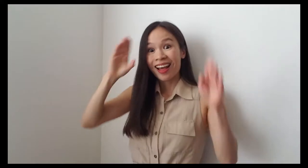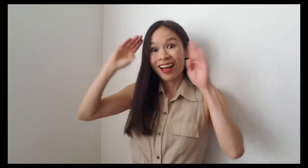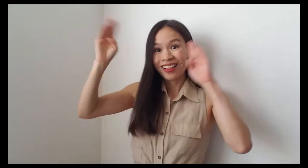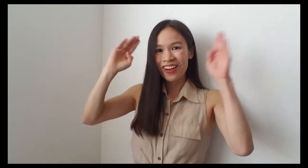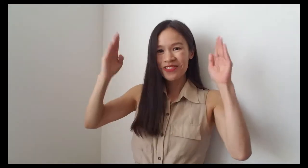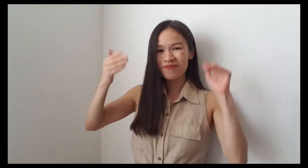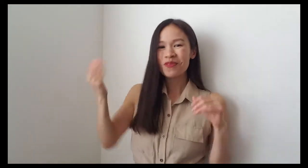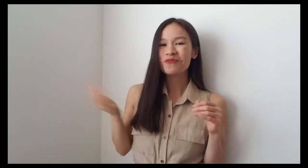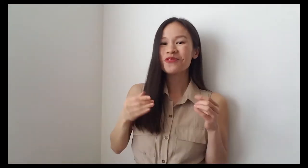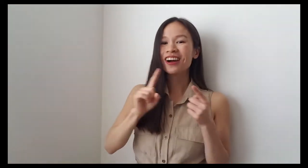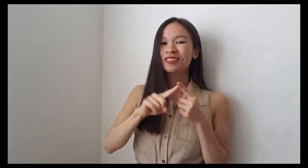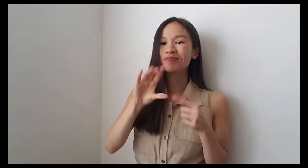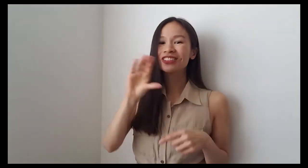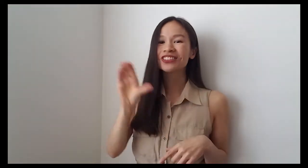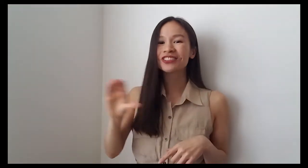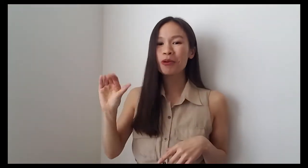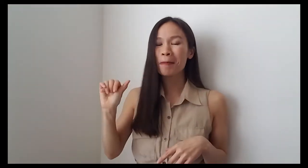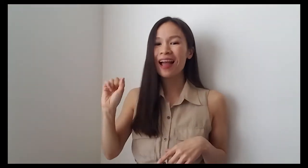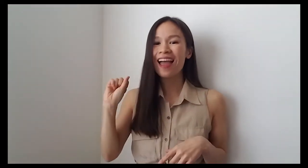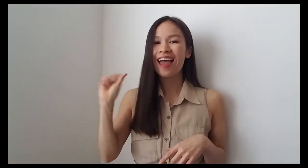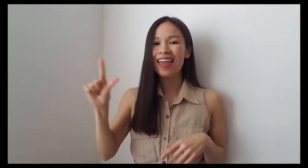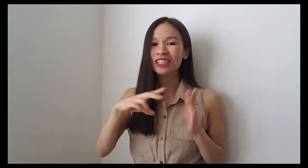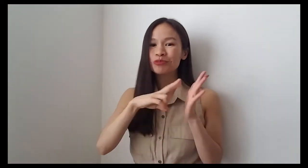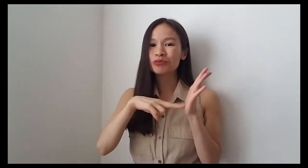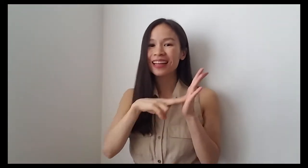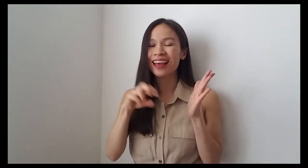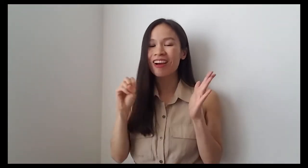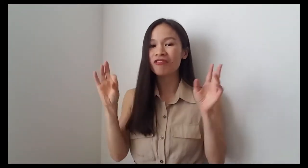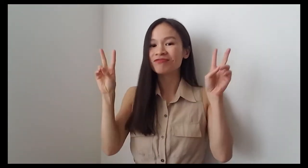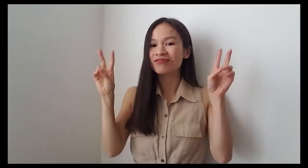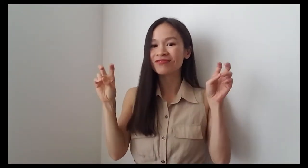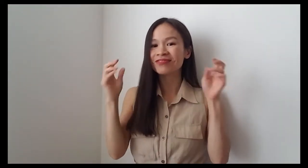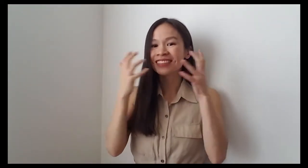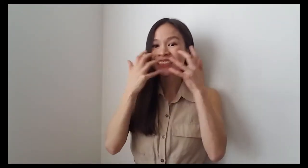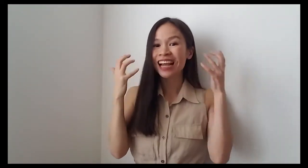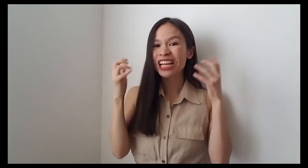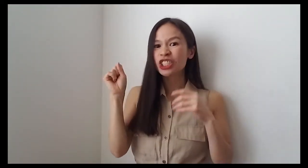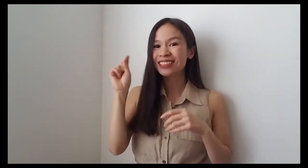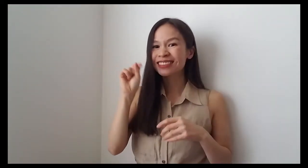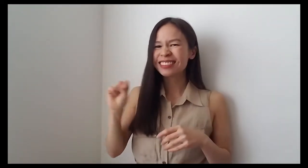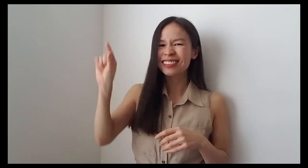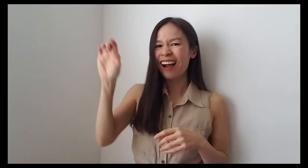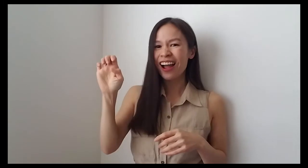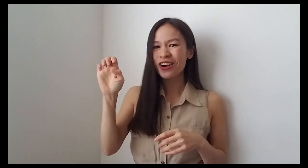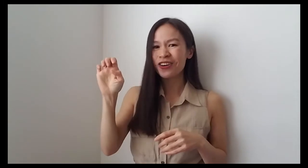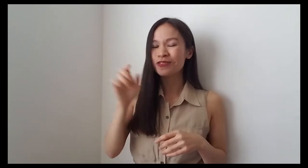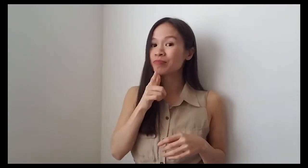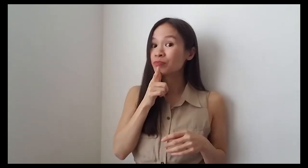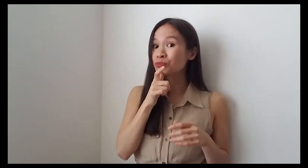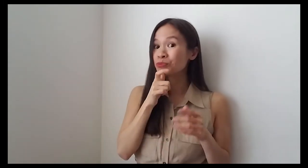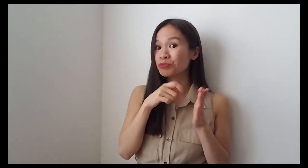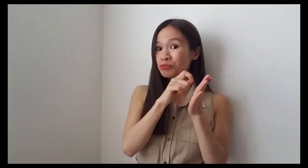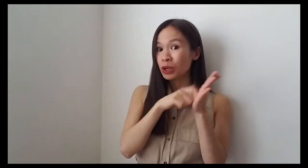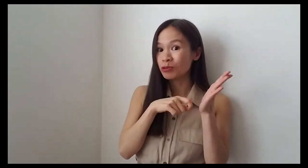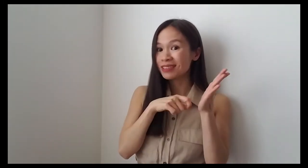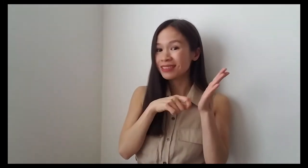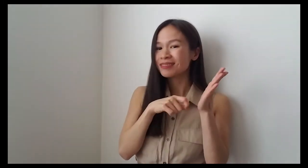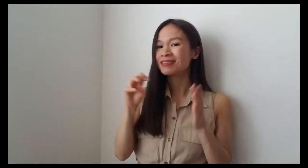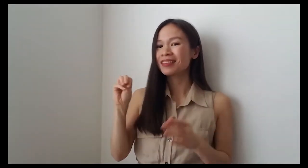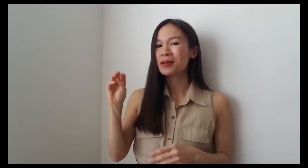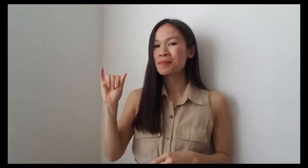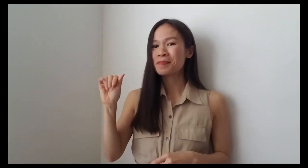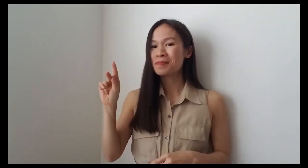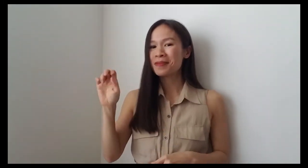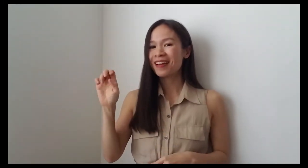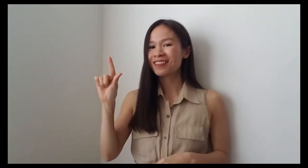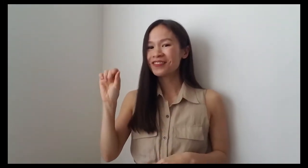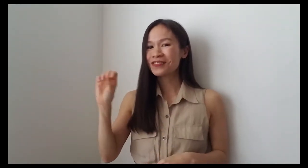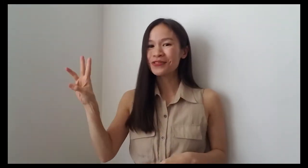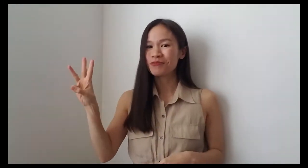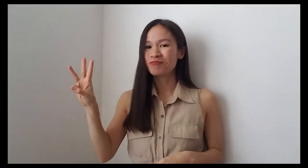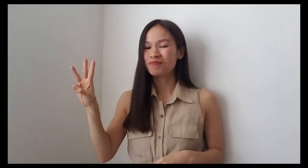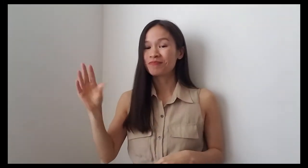Hello and welcome to a virtual reading of "Tiger Style," written by Mike Lew.